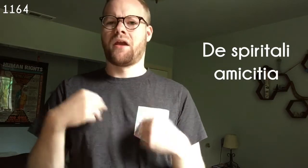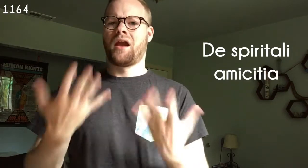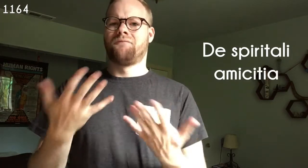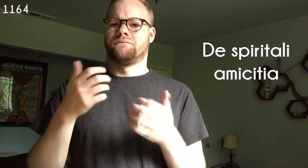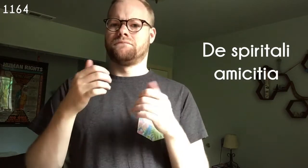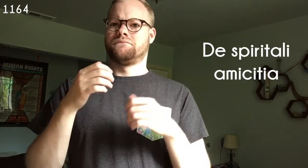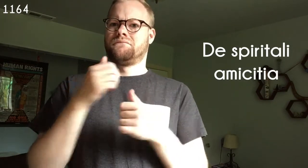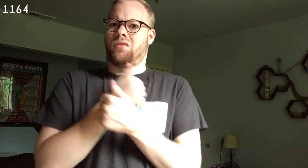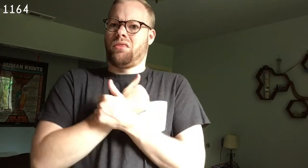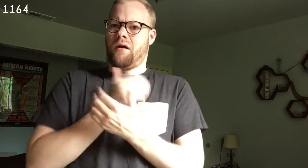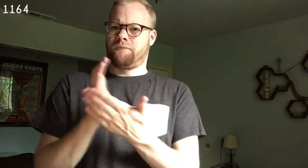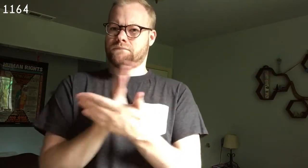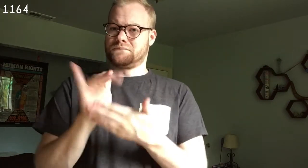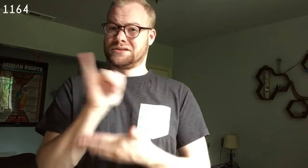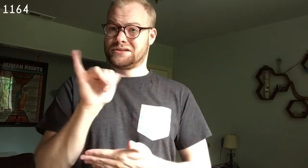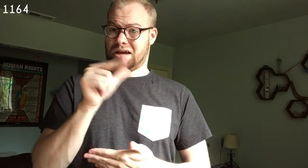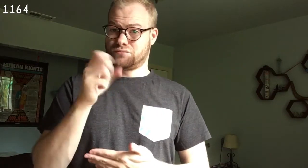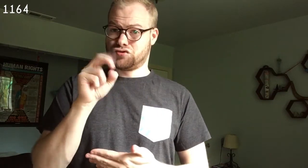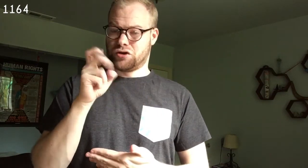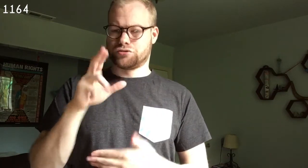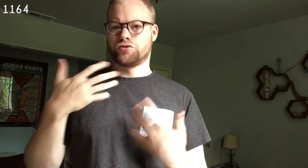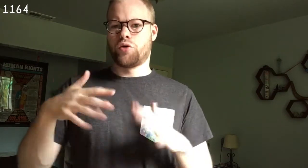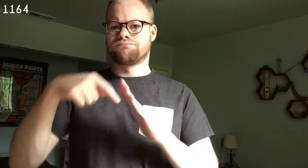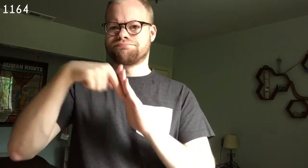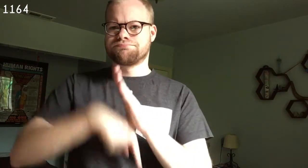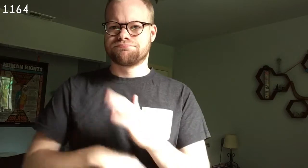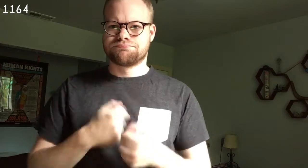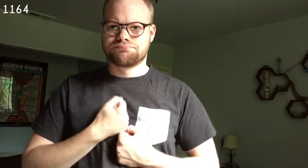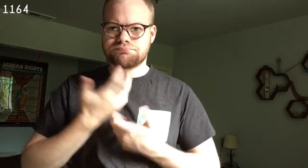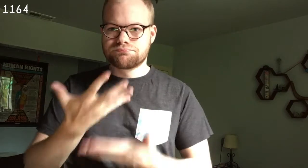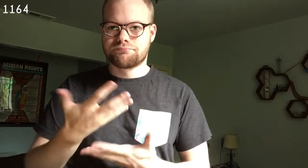giving love between persons of the same gender a profound expression.